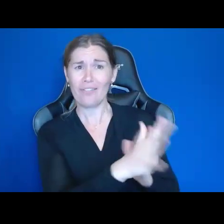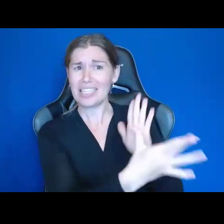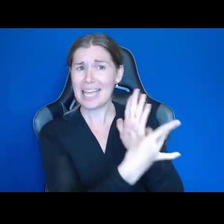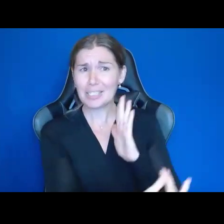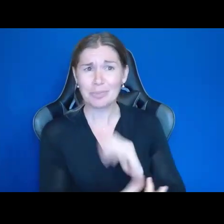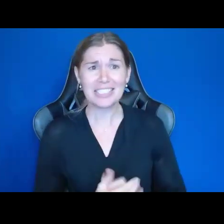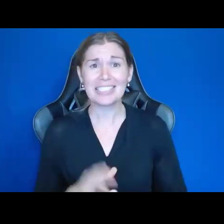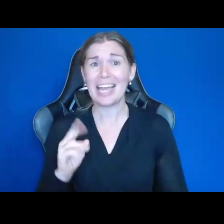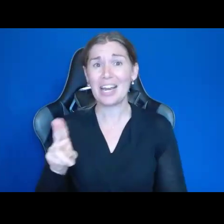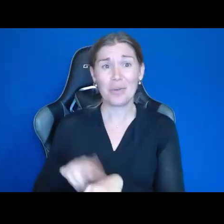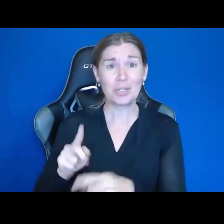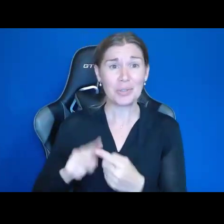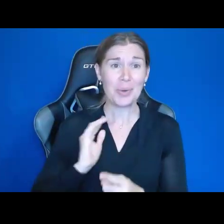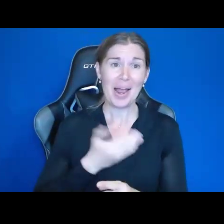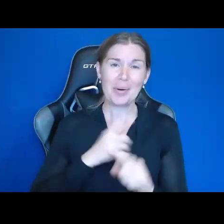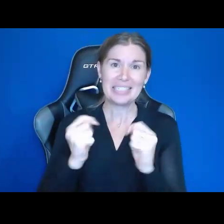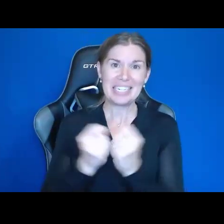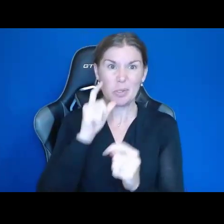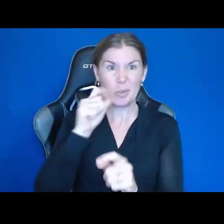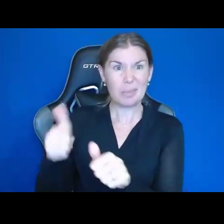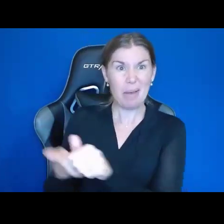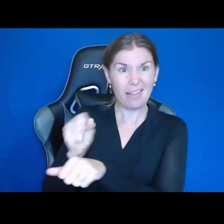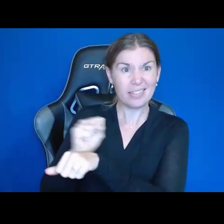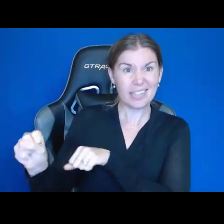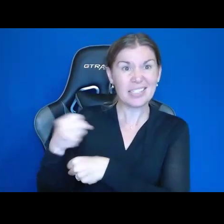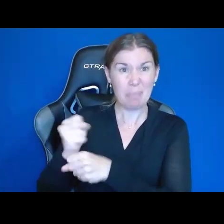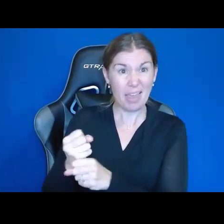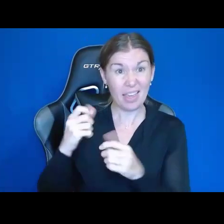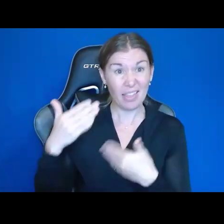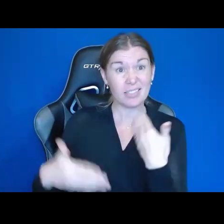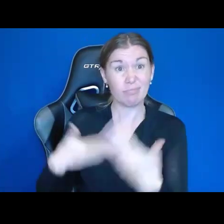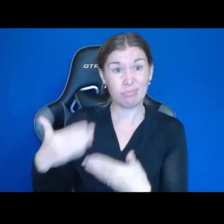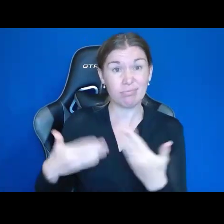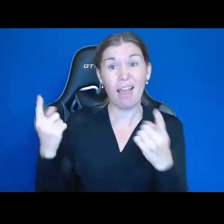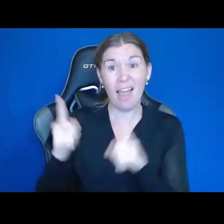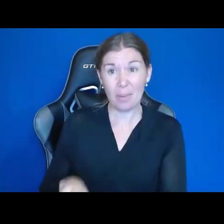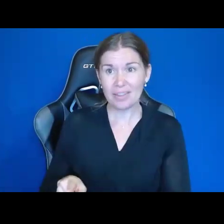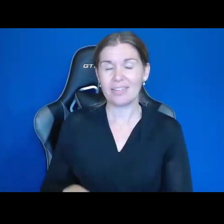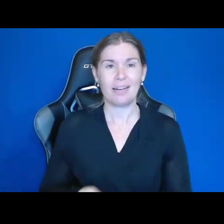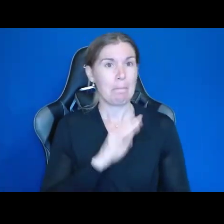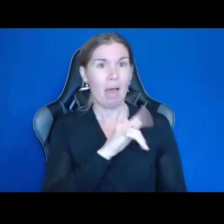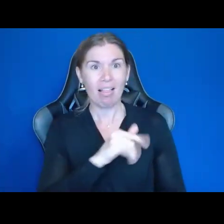And of course, to our team who's behind the scenes making this happen, and Molly for the Q&A piece.